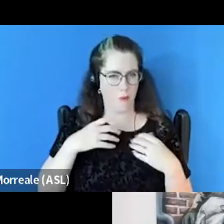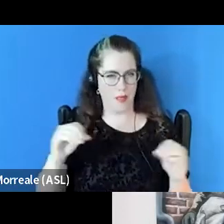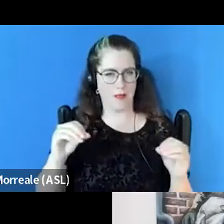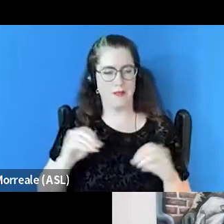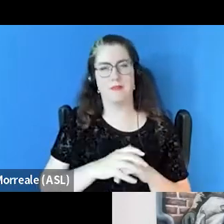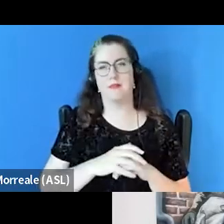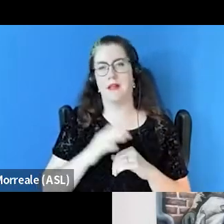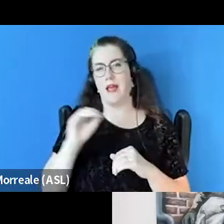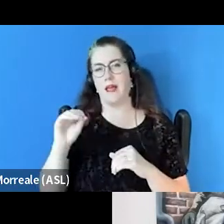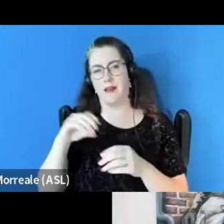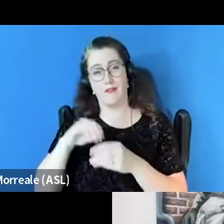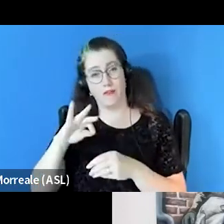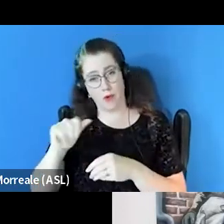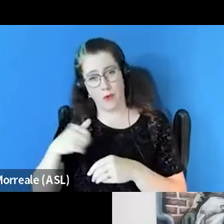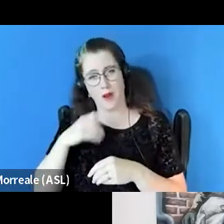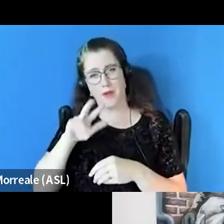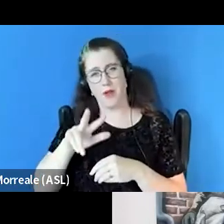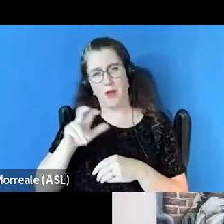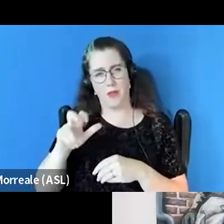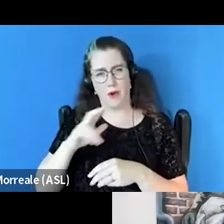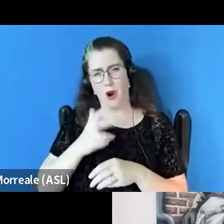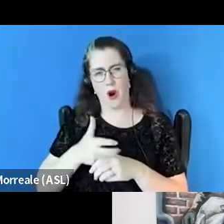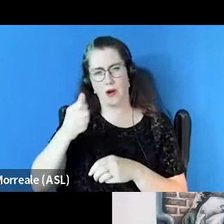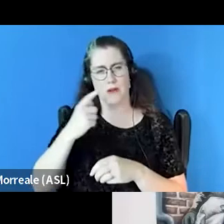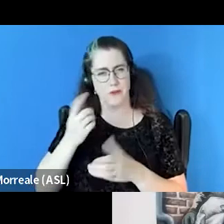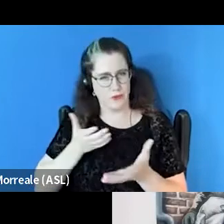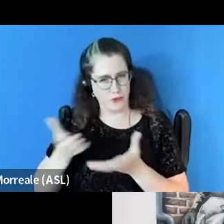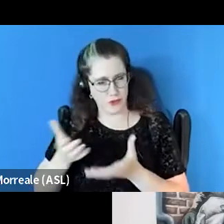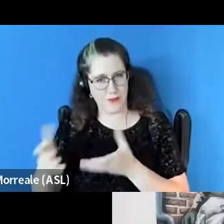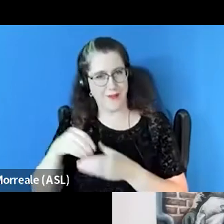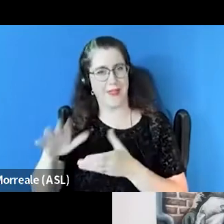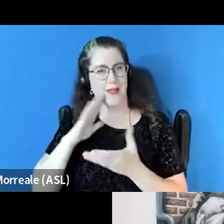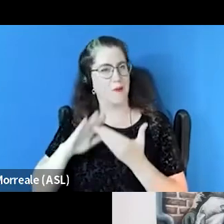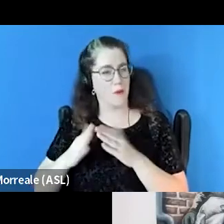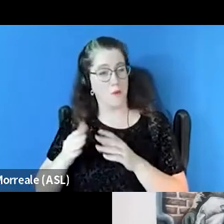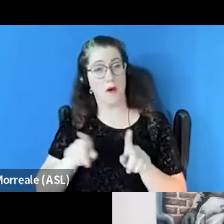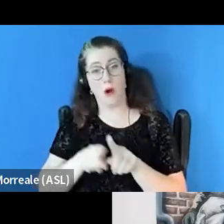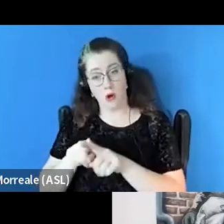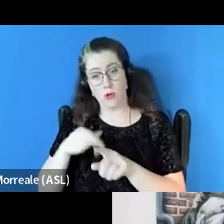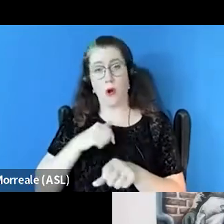where we house the 300 hardest to serve in that community, but have also worked at Healthcare for the Homeless